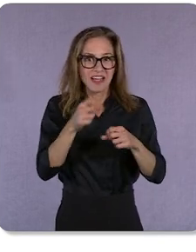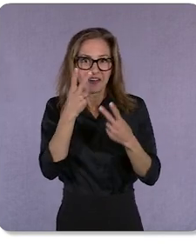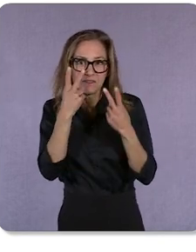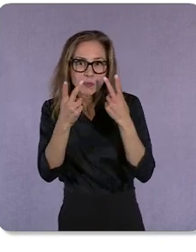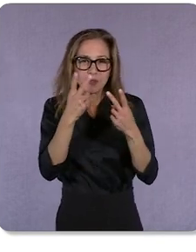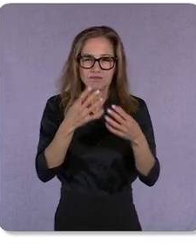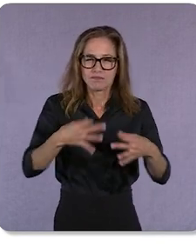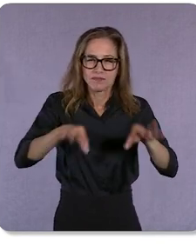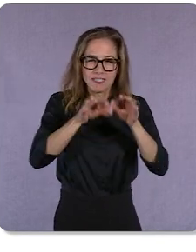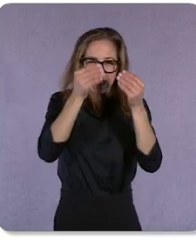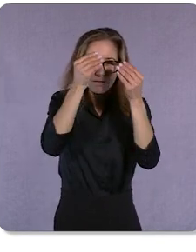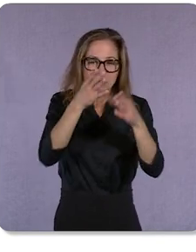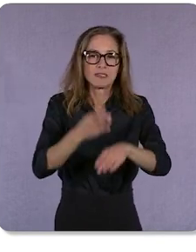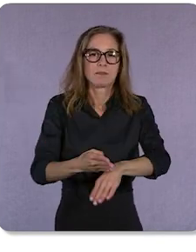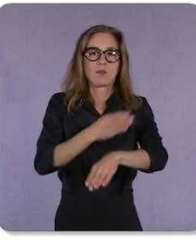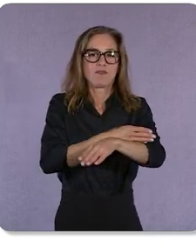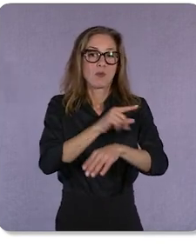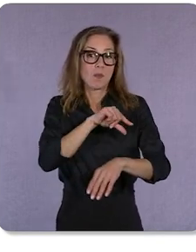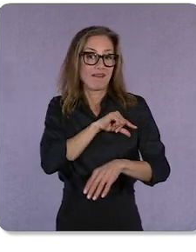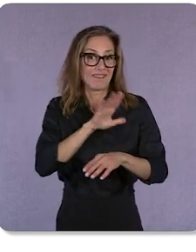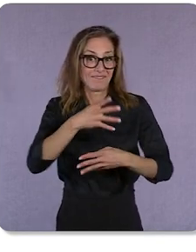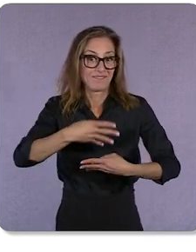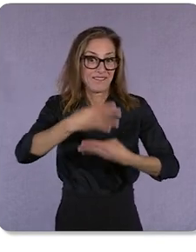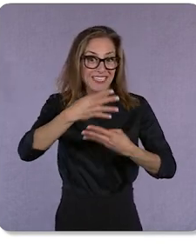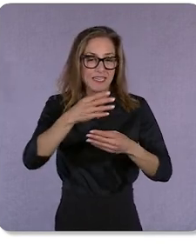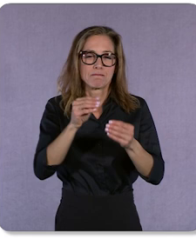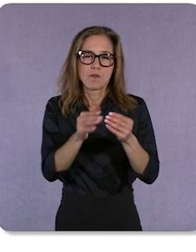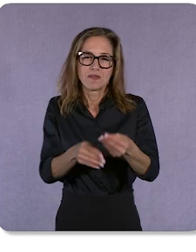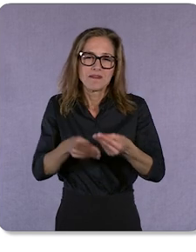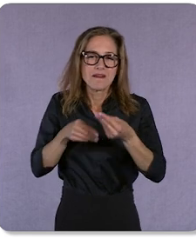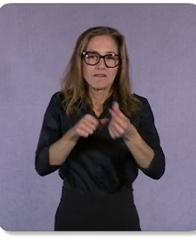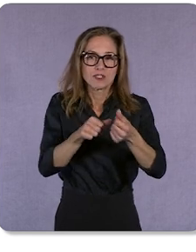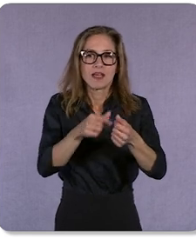of your feed more efficiently and adjust your bidding strategy to stay competitive.